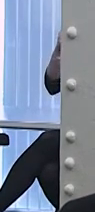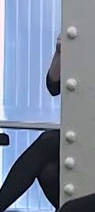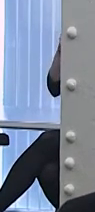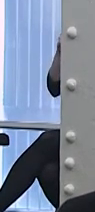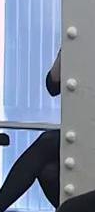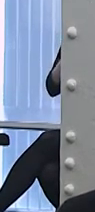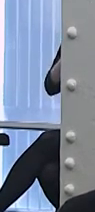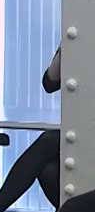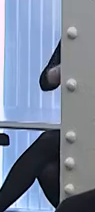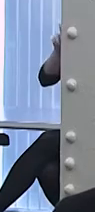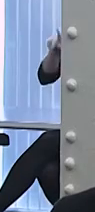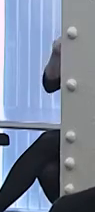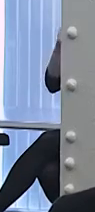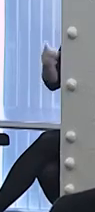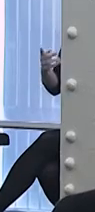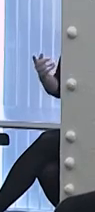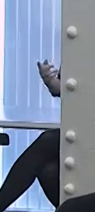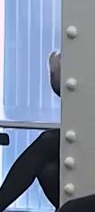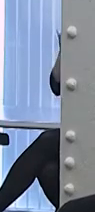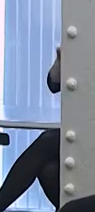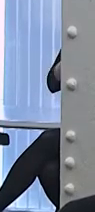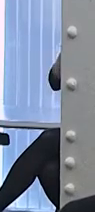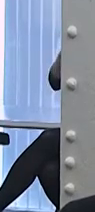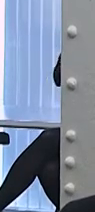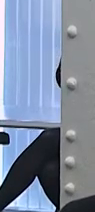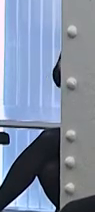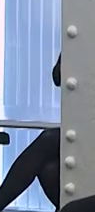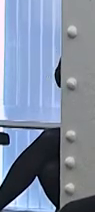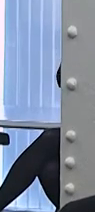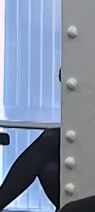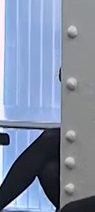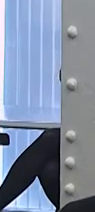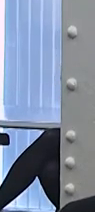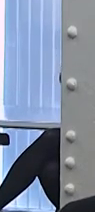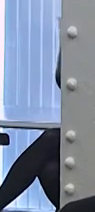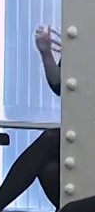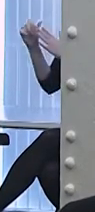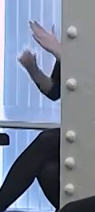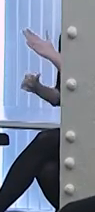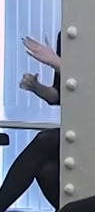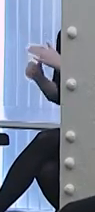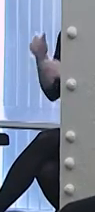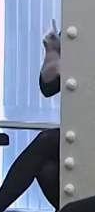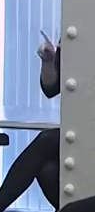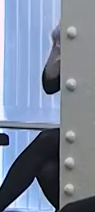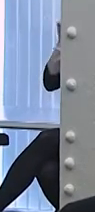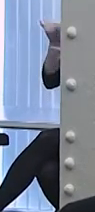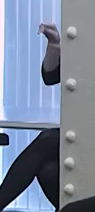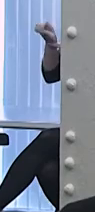And this ranges from that to surgery, to people who are intersex, again, people who are neither...